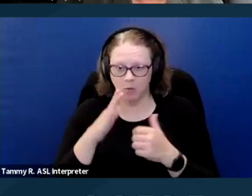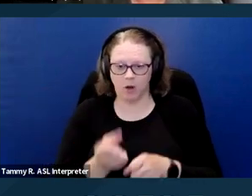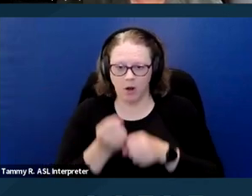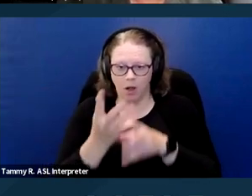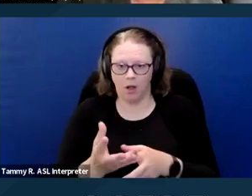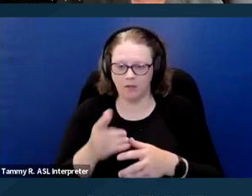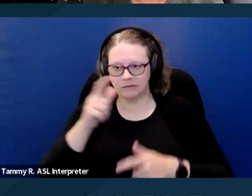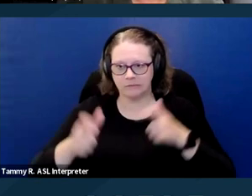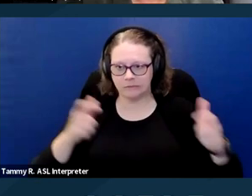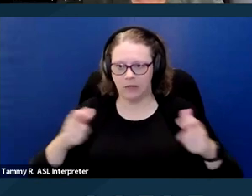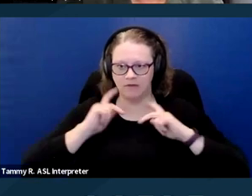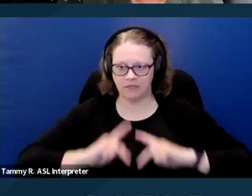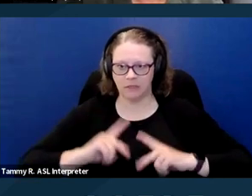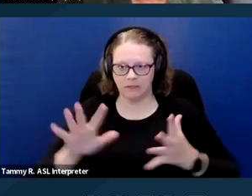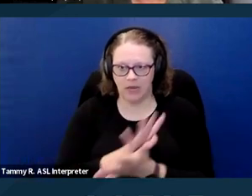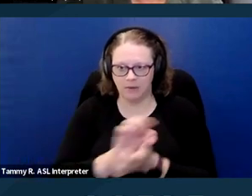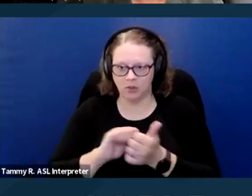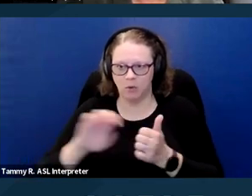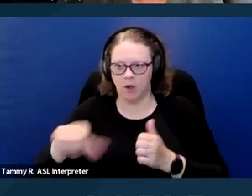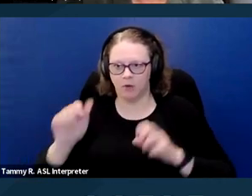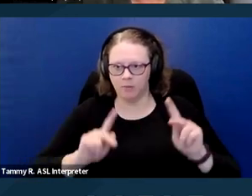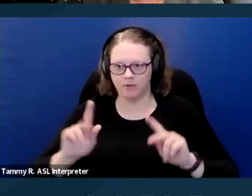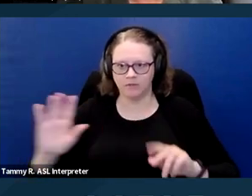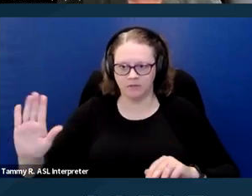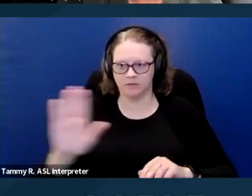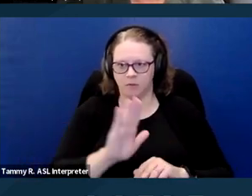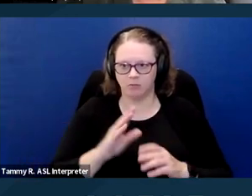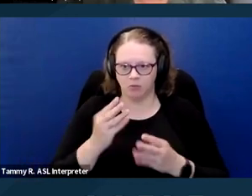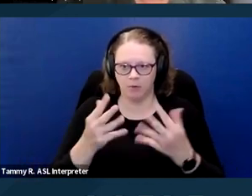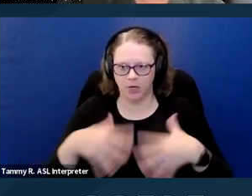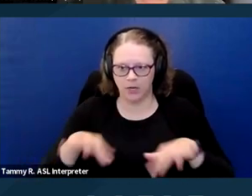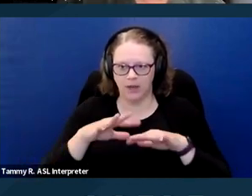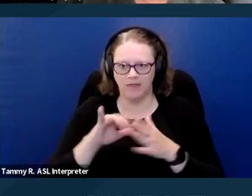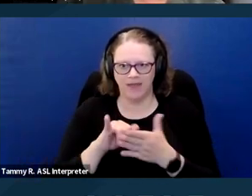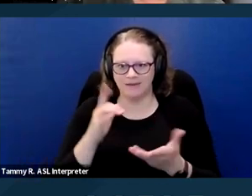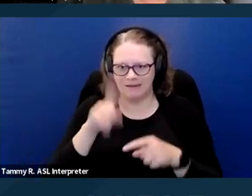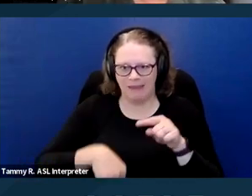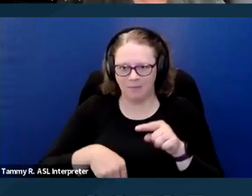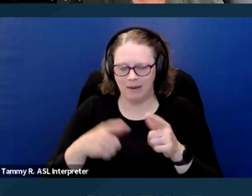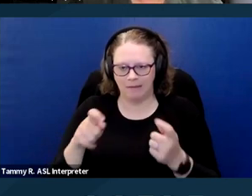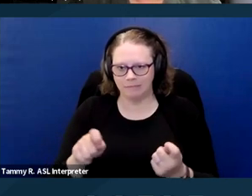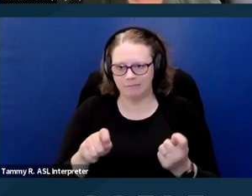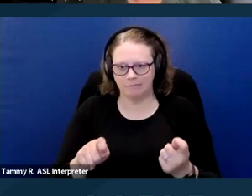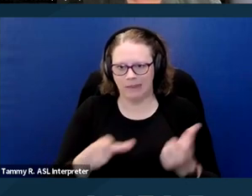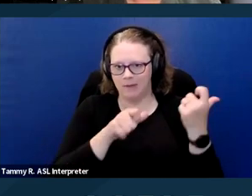damage to the property of others that cannot be reduced or eliminated by the provision of another reasonable accommodation.